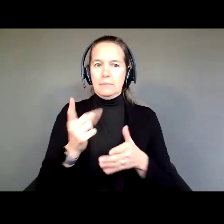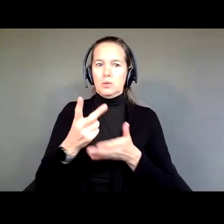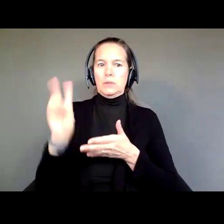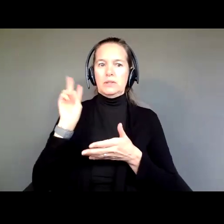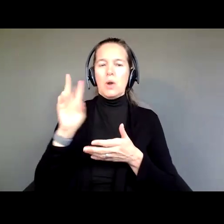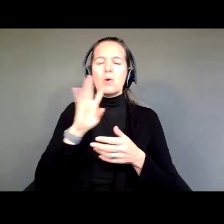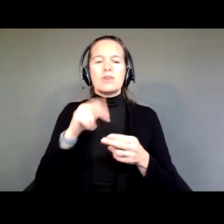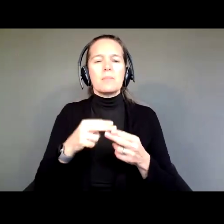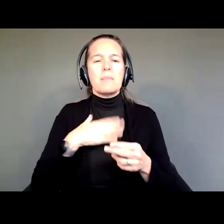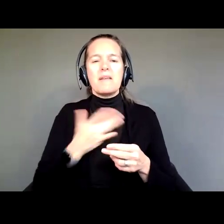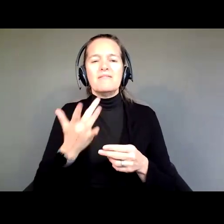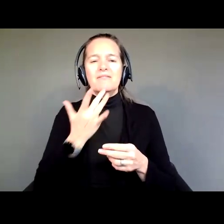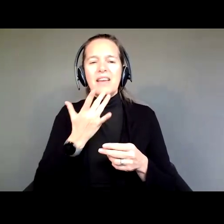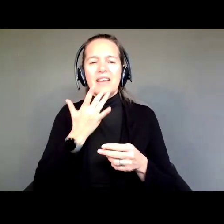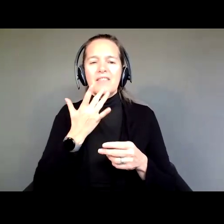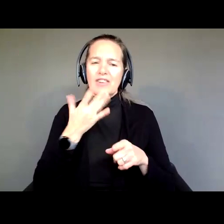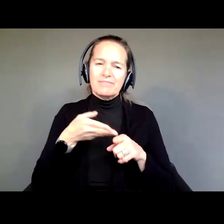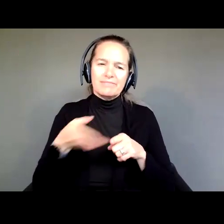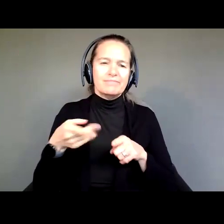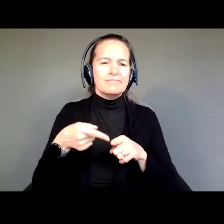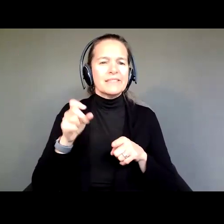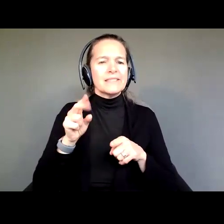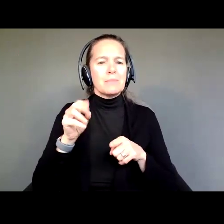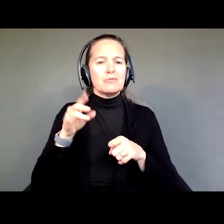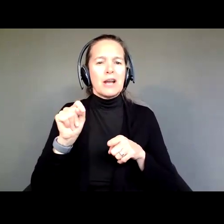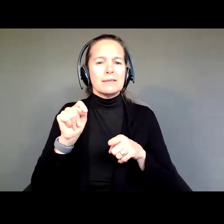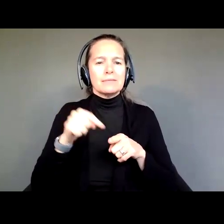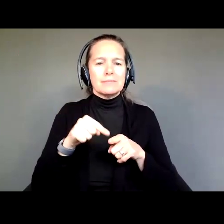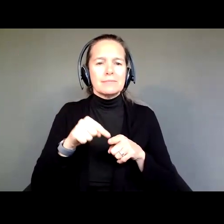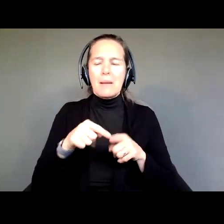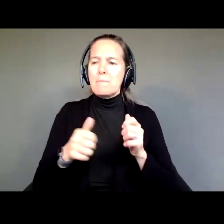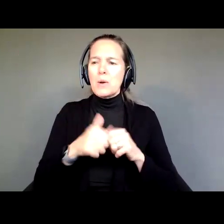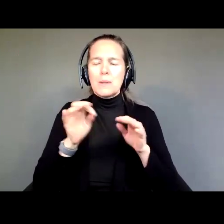subject, what I think is the most important development for people with disabilities,